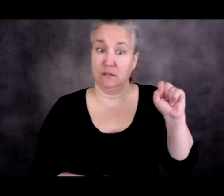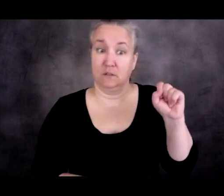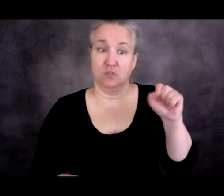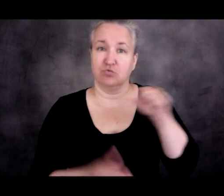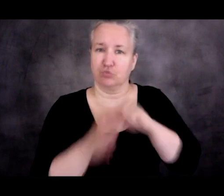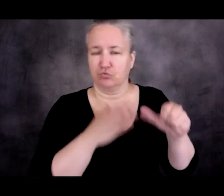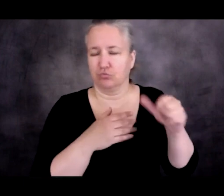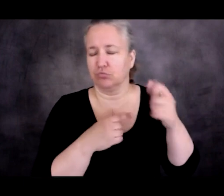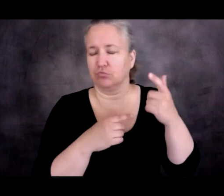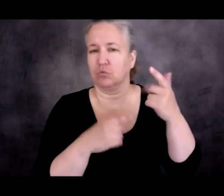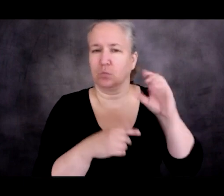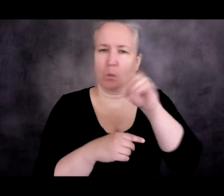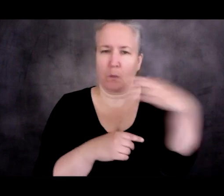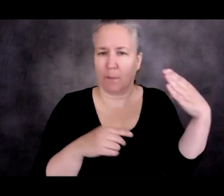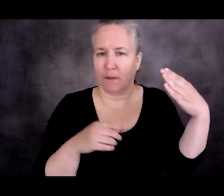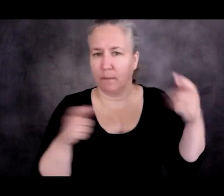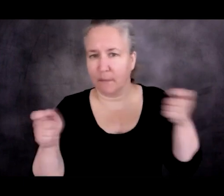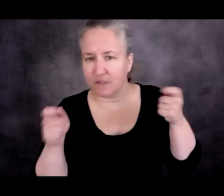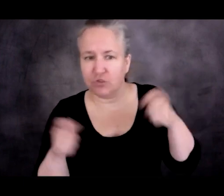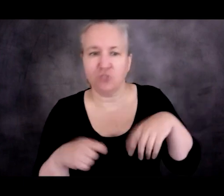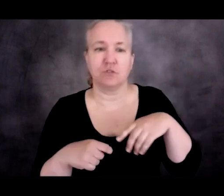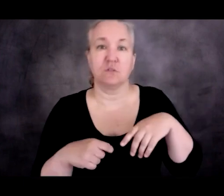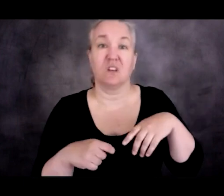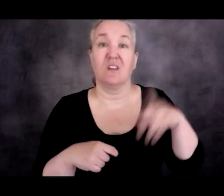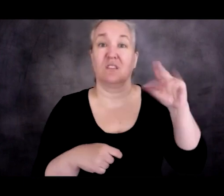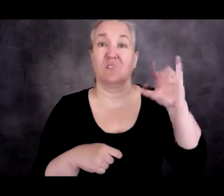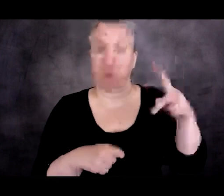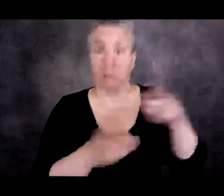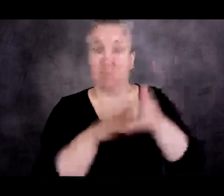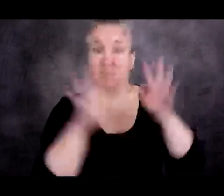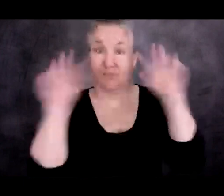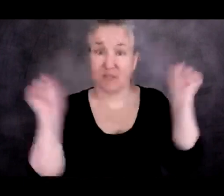As soon as Trump comes to office,